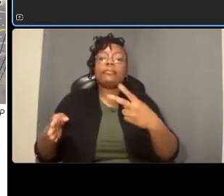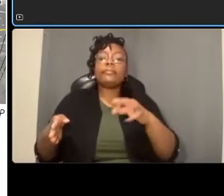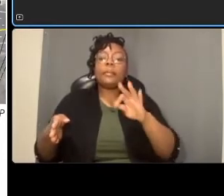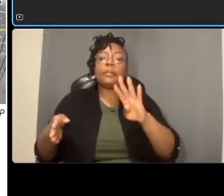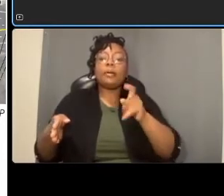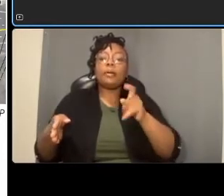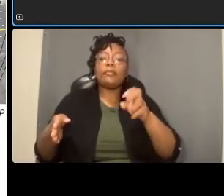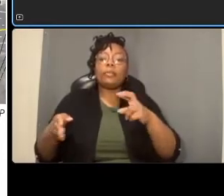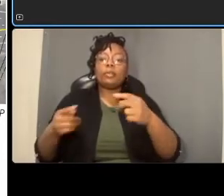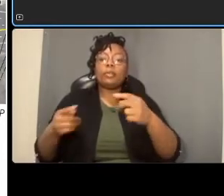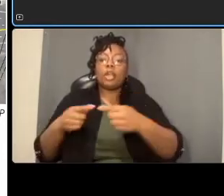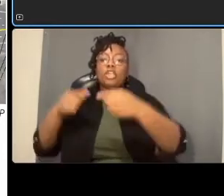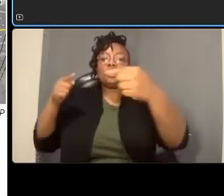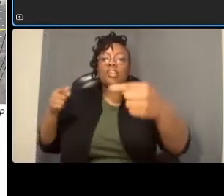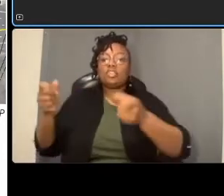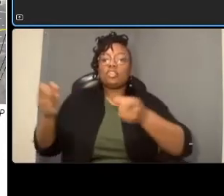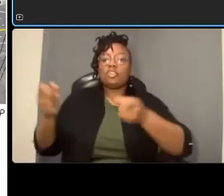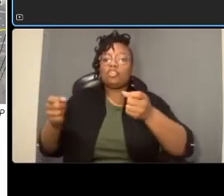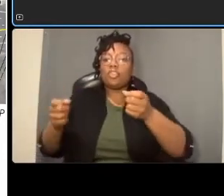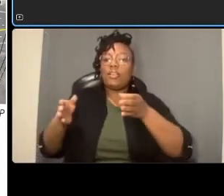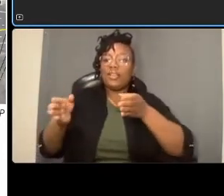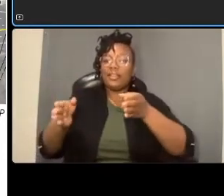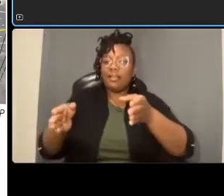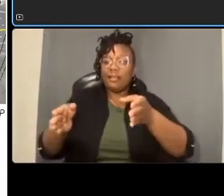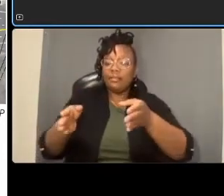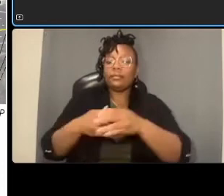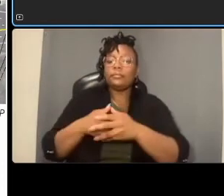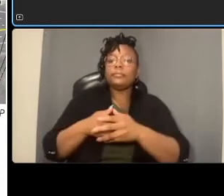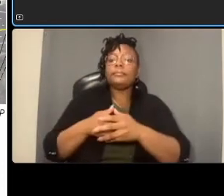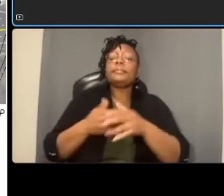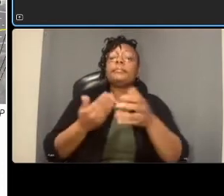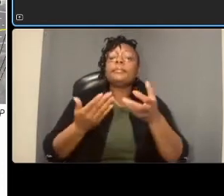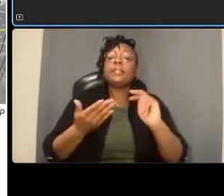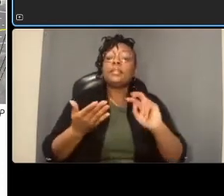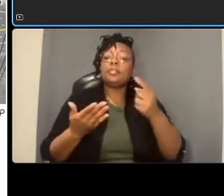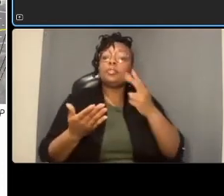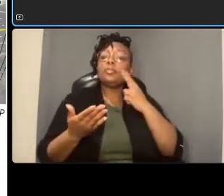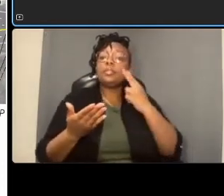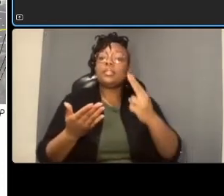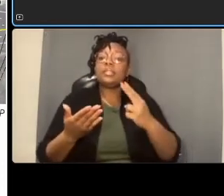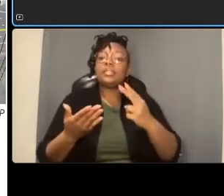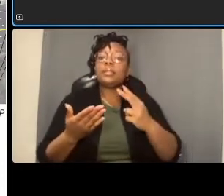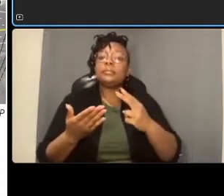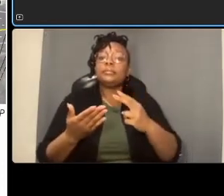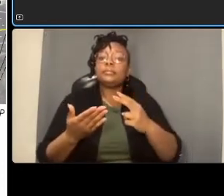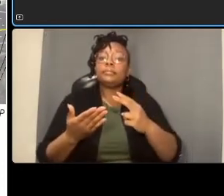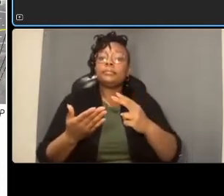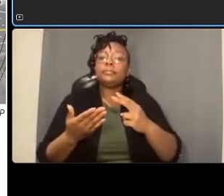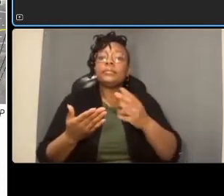um and then you'll see there are a a handful of parking and loading zones shown there on